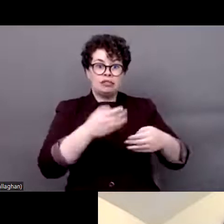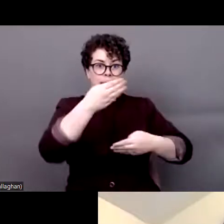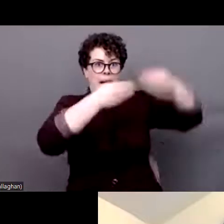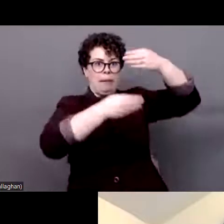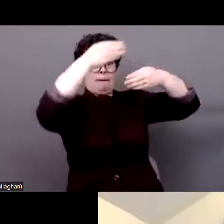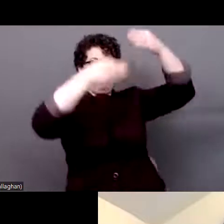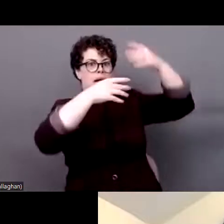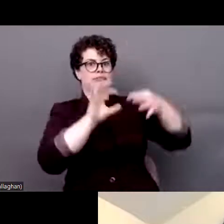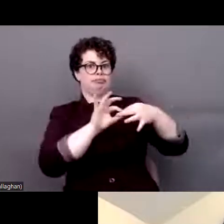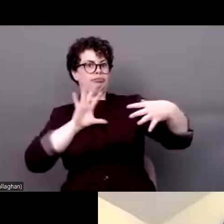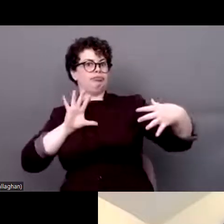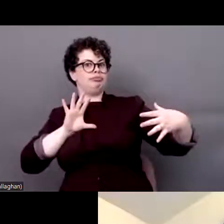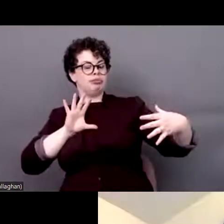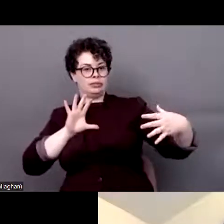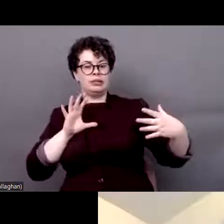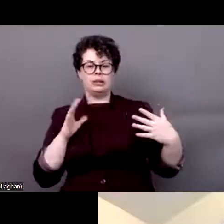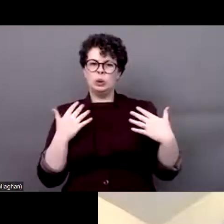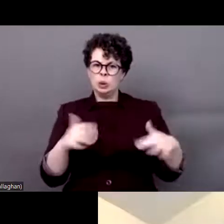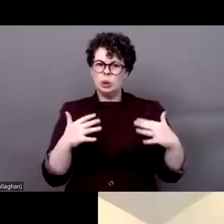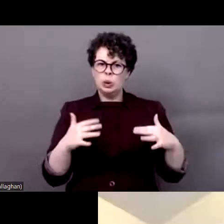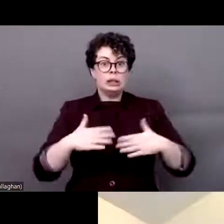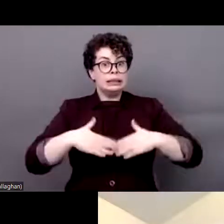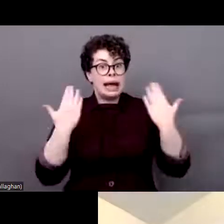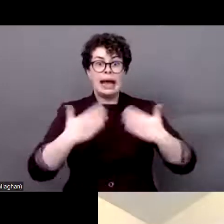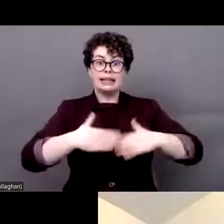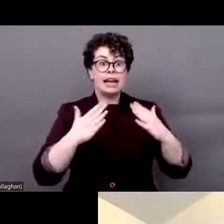society. They experience discrimination on the basis